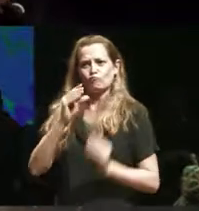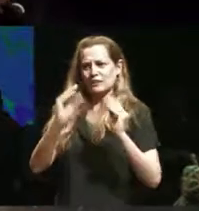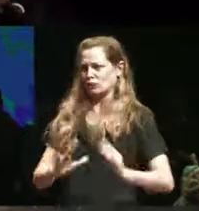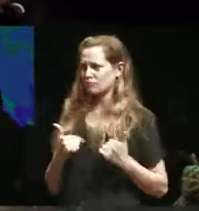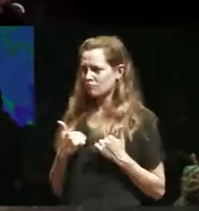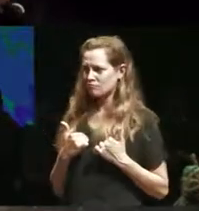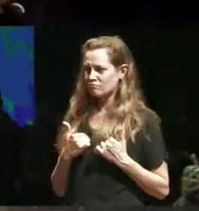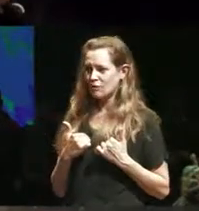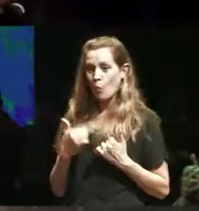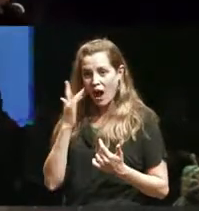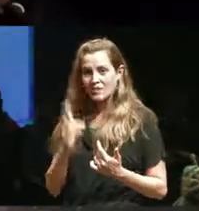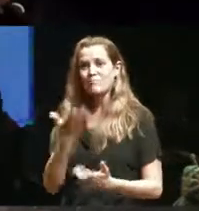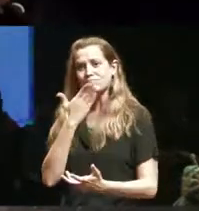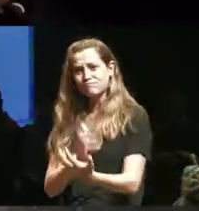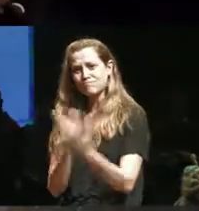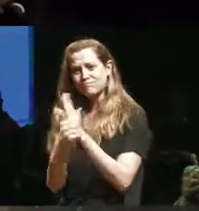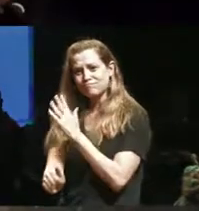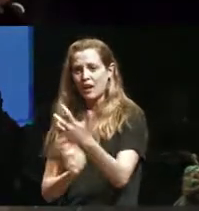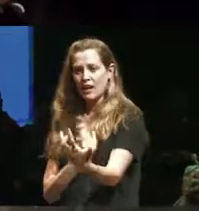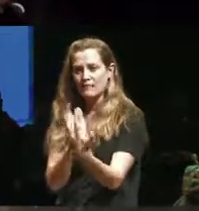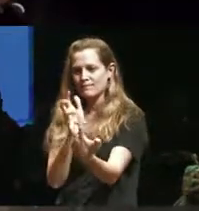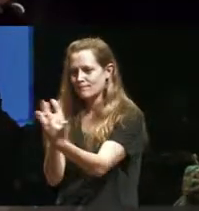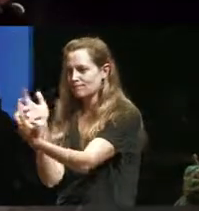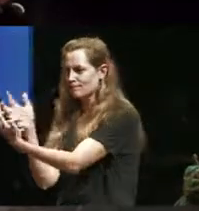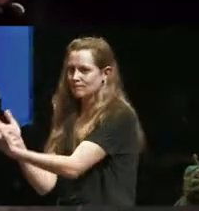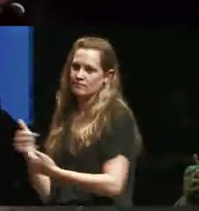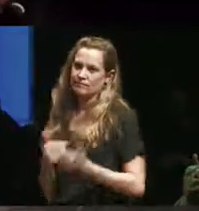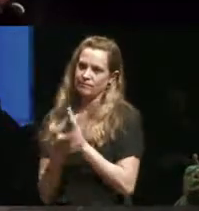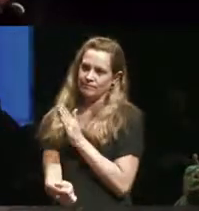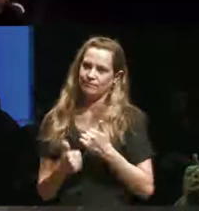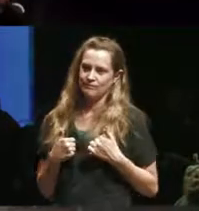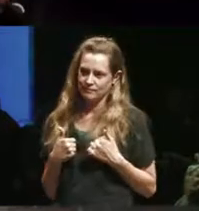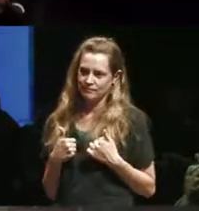to say like their you know the the way things are set up in training programs